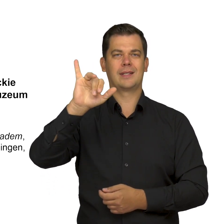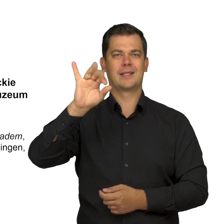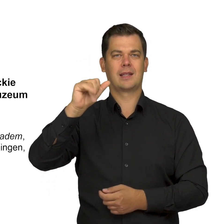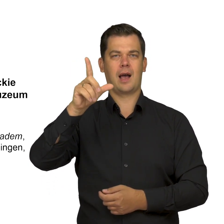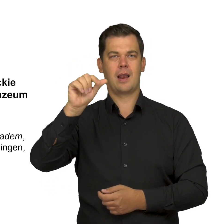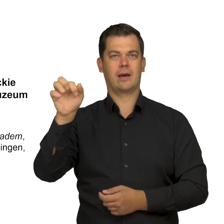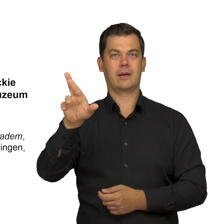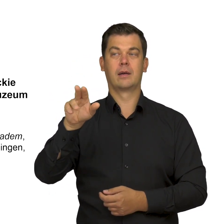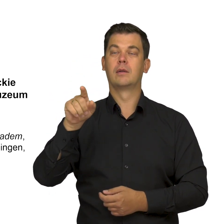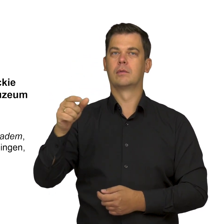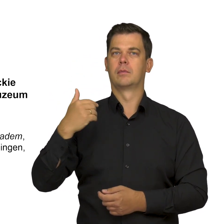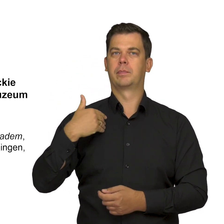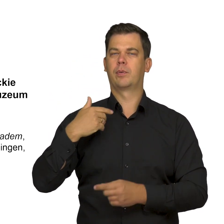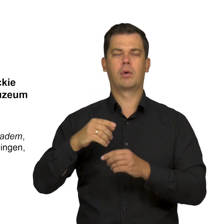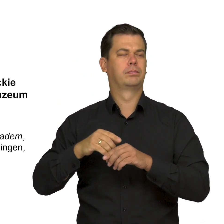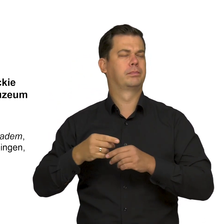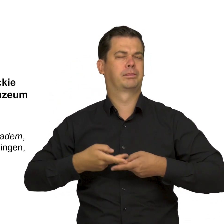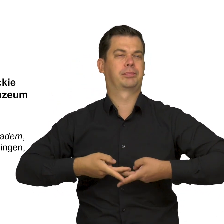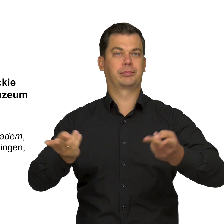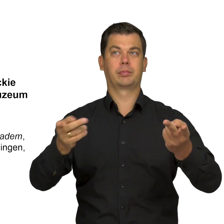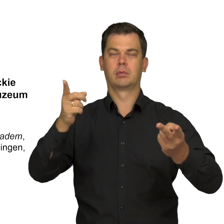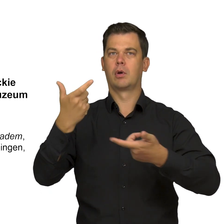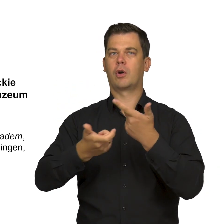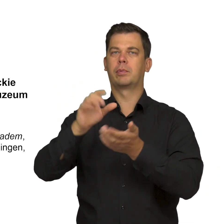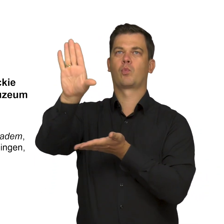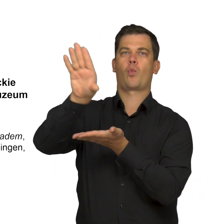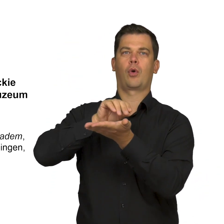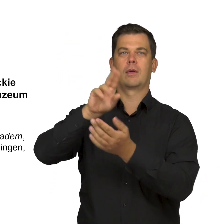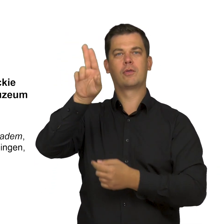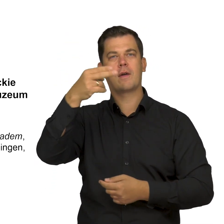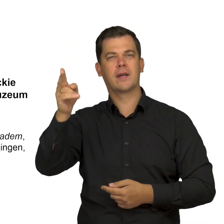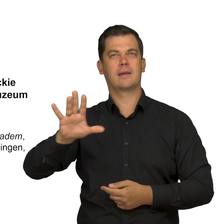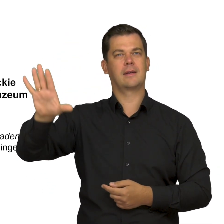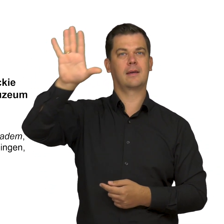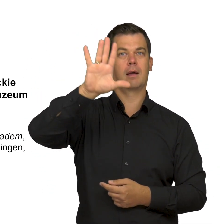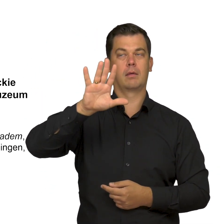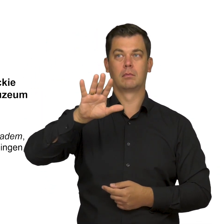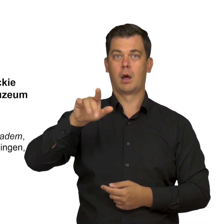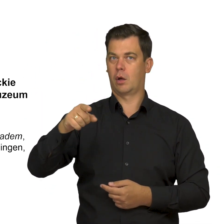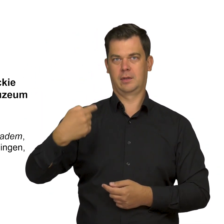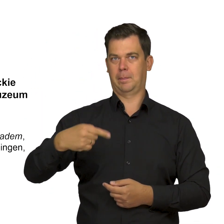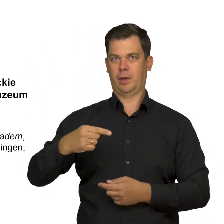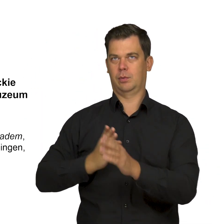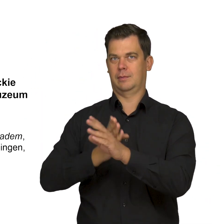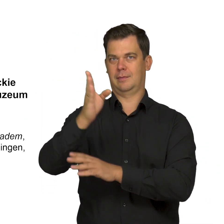who is thought to have popularized this motif, had never been to Scandinavia,